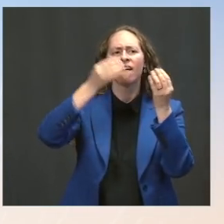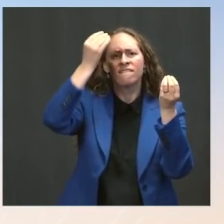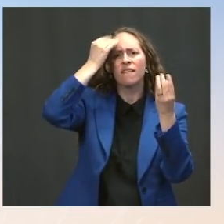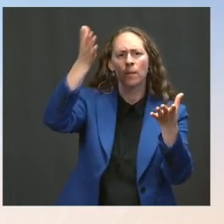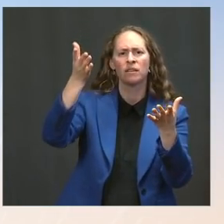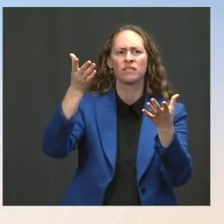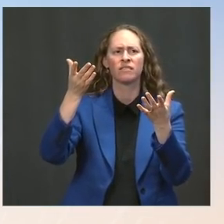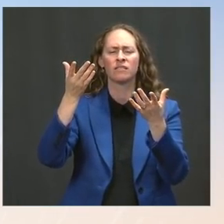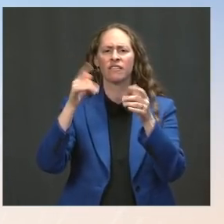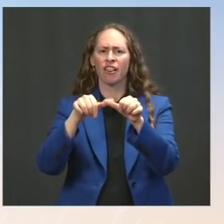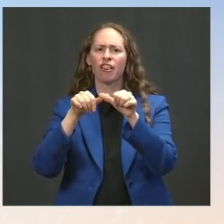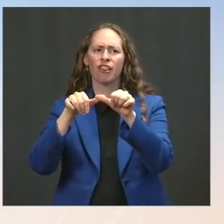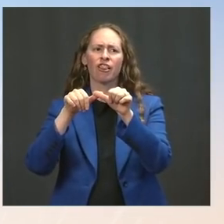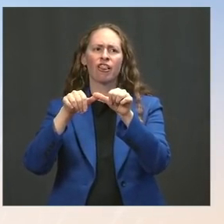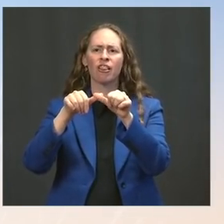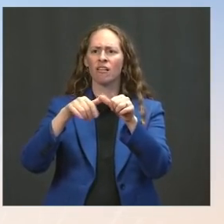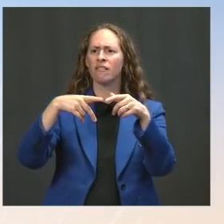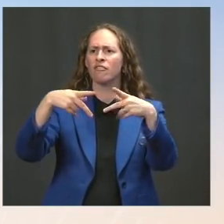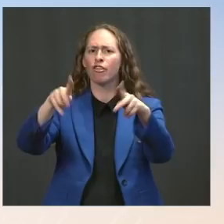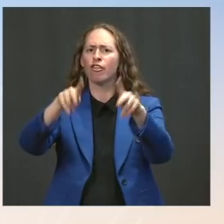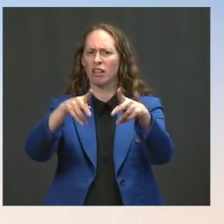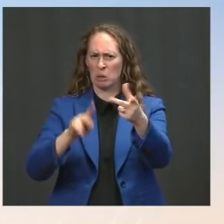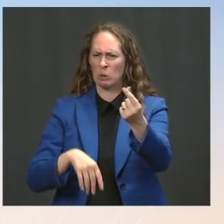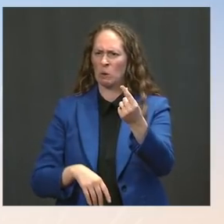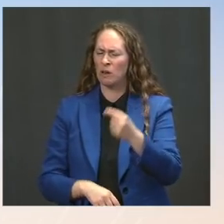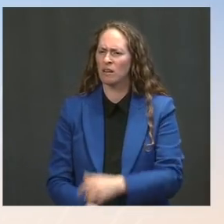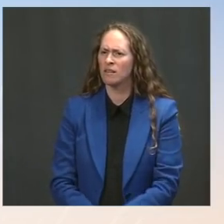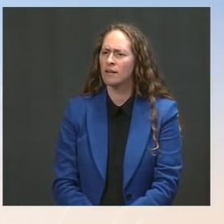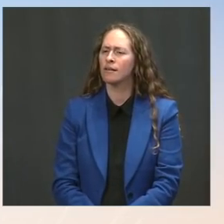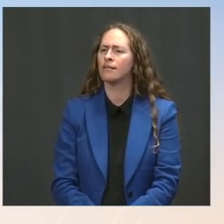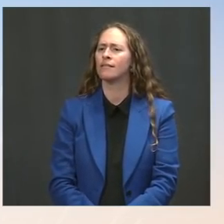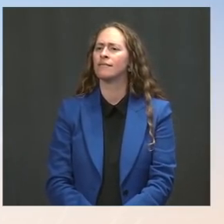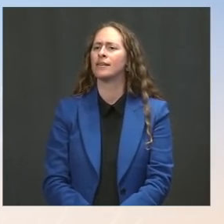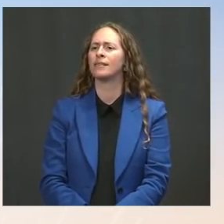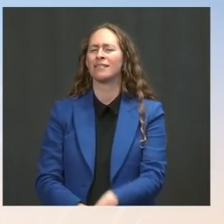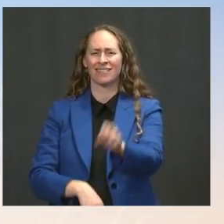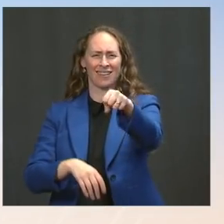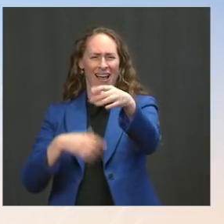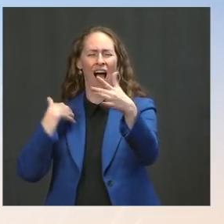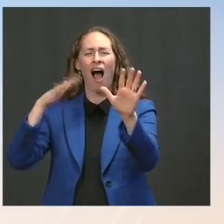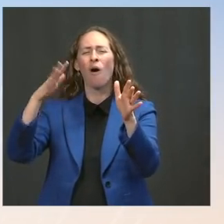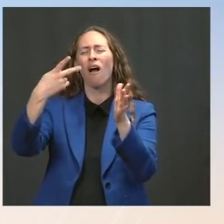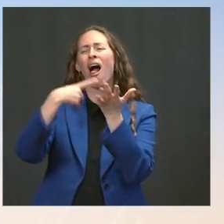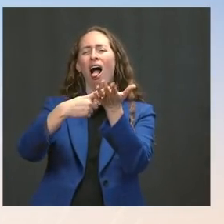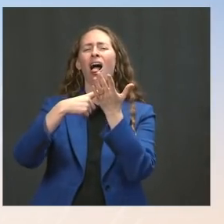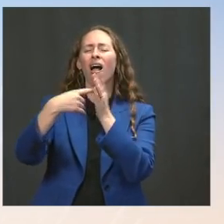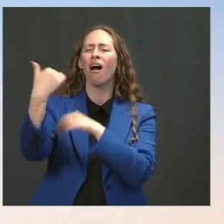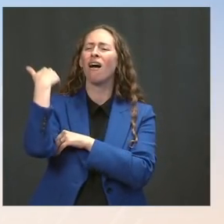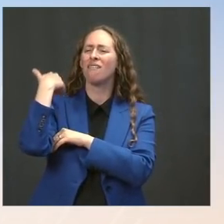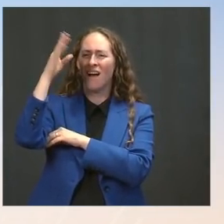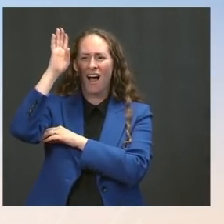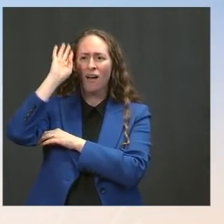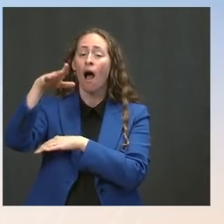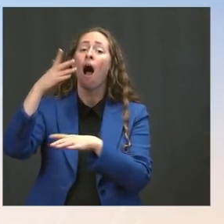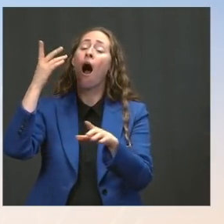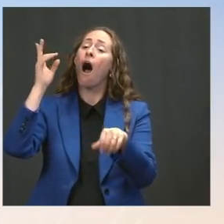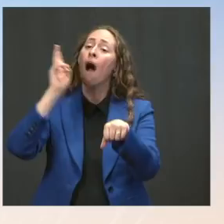I'm not going to give it a new label, but what I will tell you and reiterate is that certainly misinformation is a factor. It travels through a range of mediums --